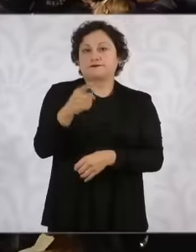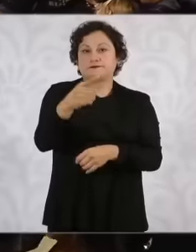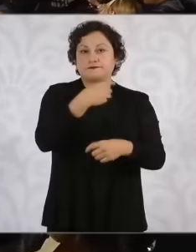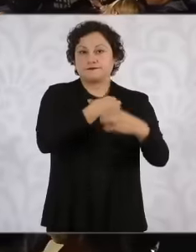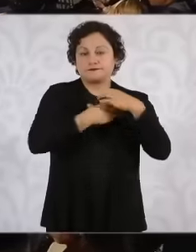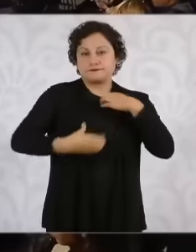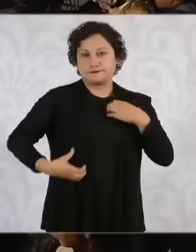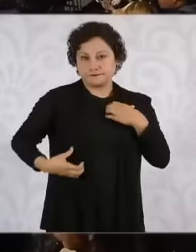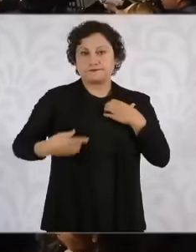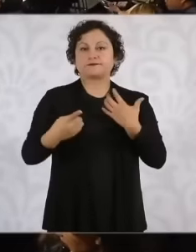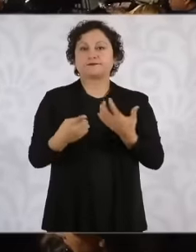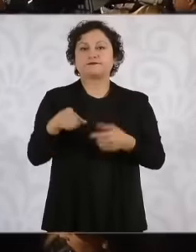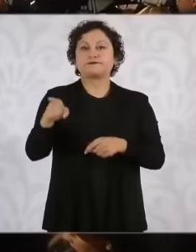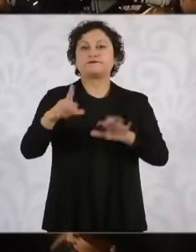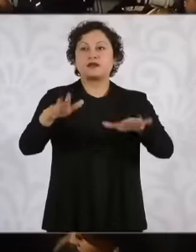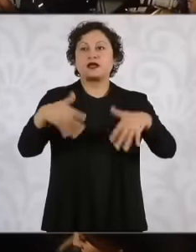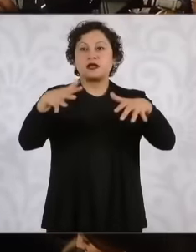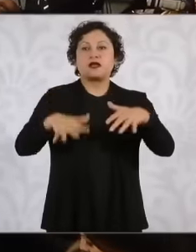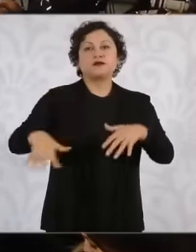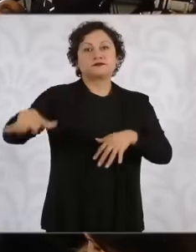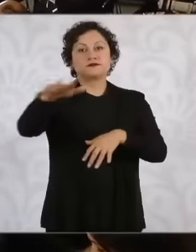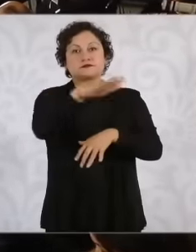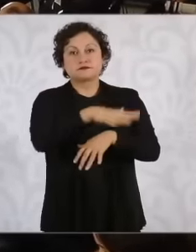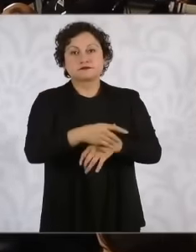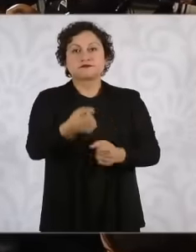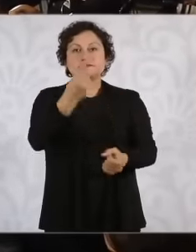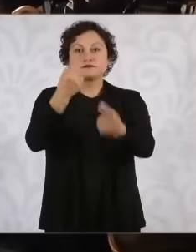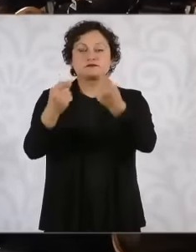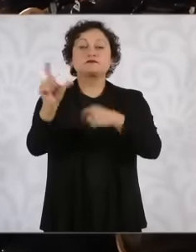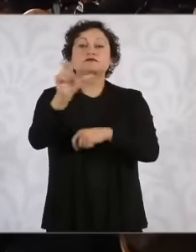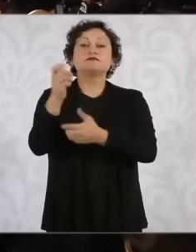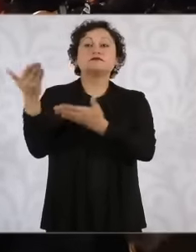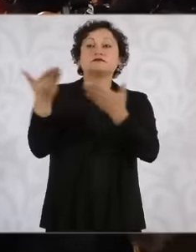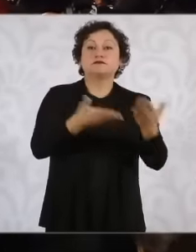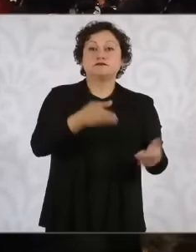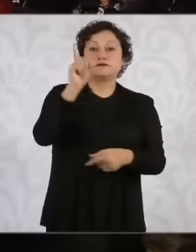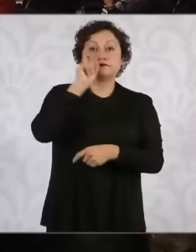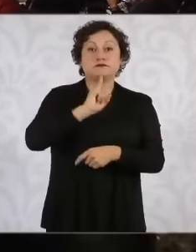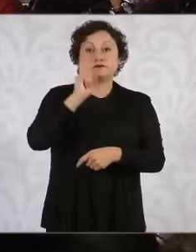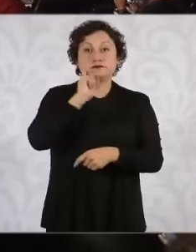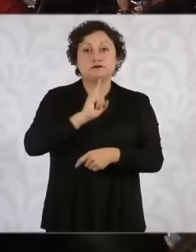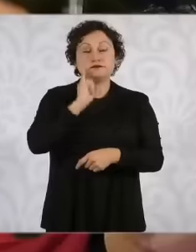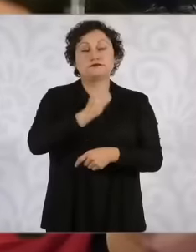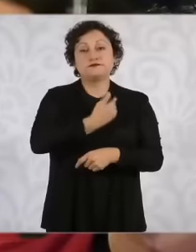eh when the minister president Norma piña arrived well they started to harass him they started to harass him